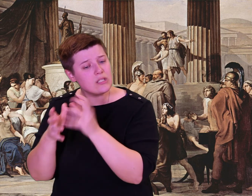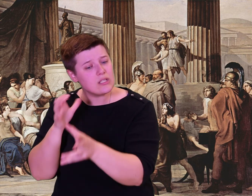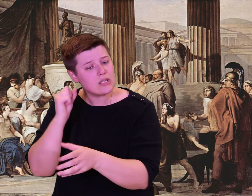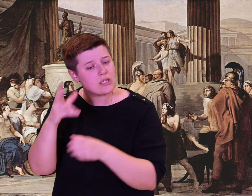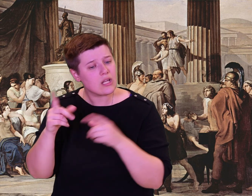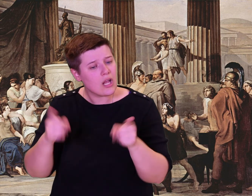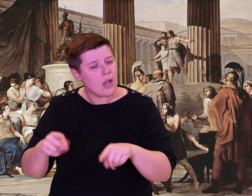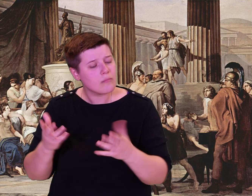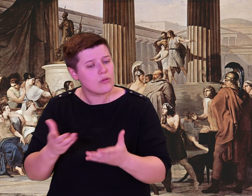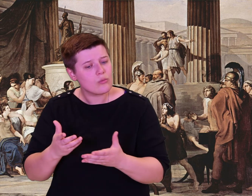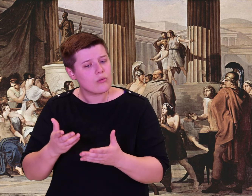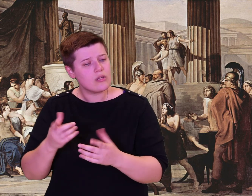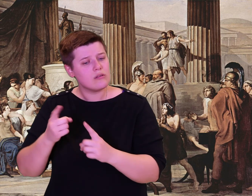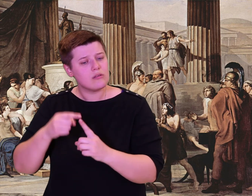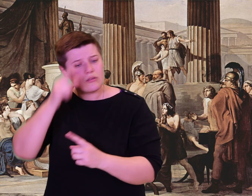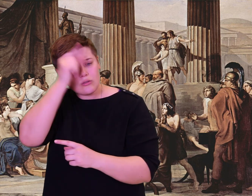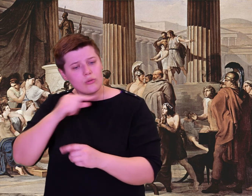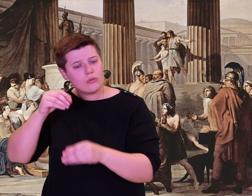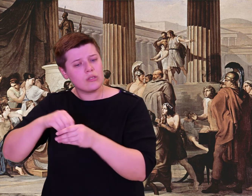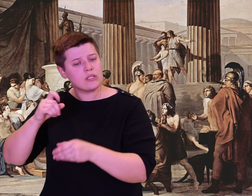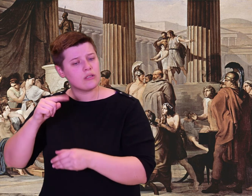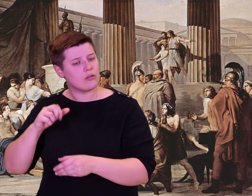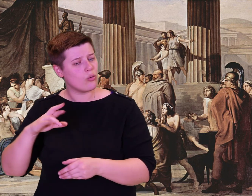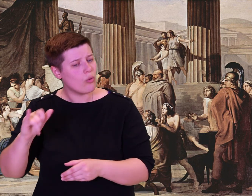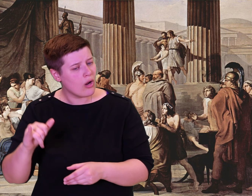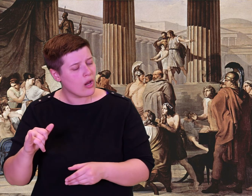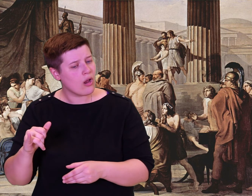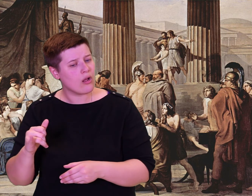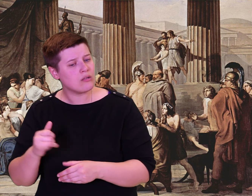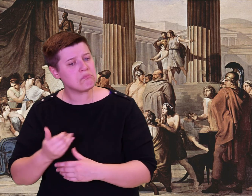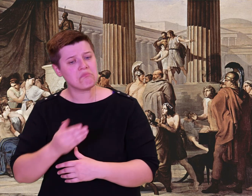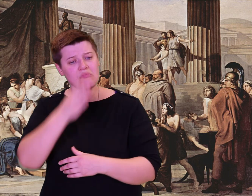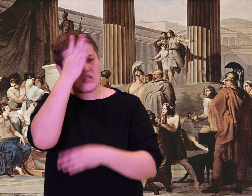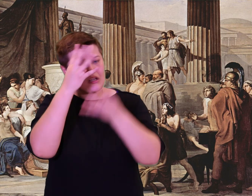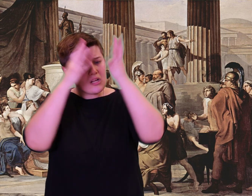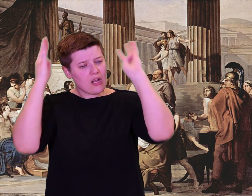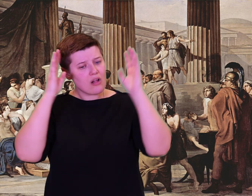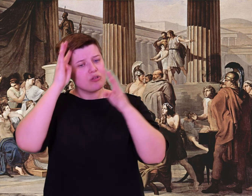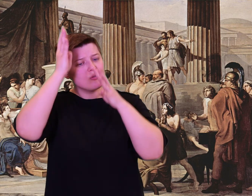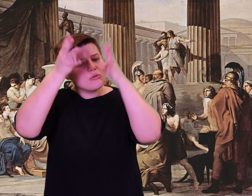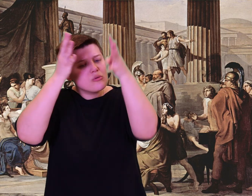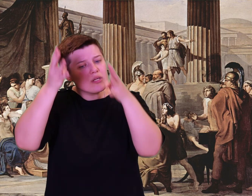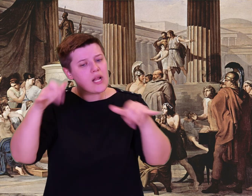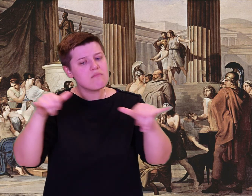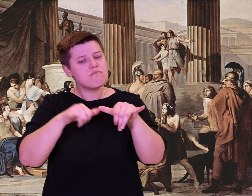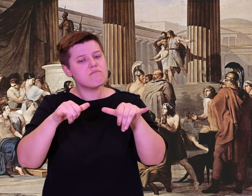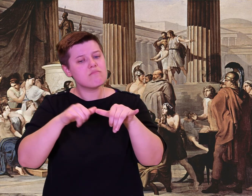please explain why you were weeping, sobbing your heart out when you heard